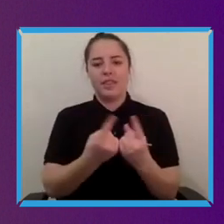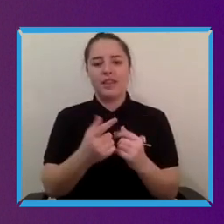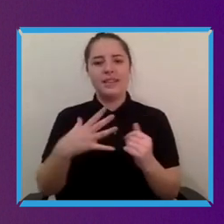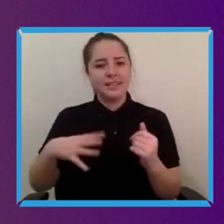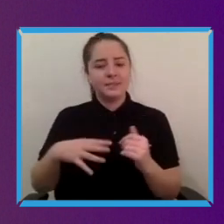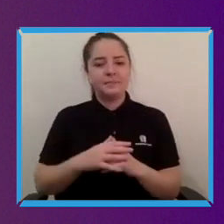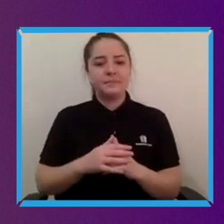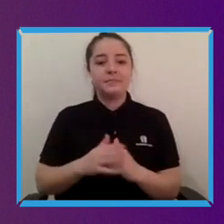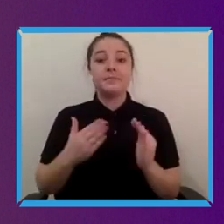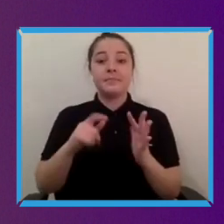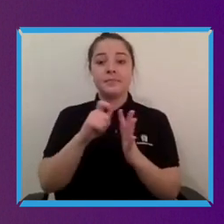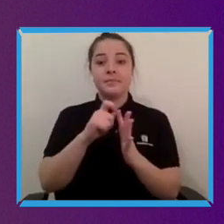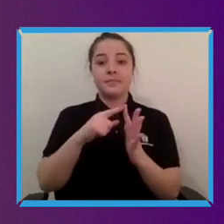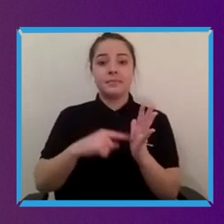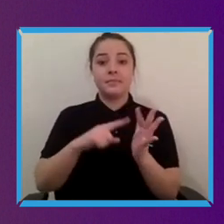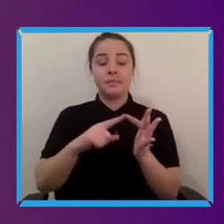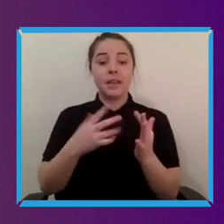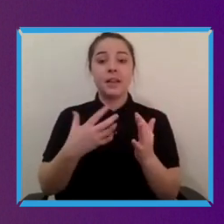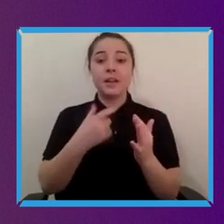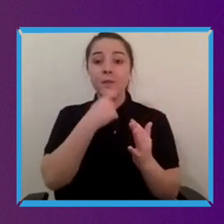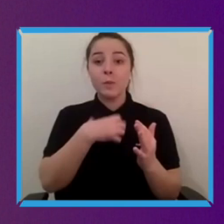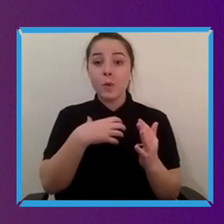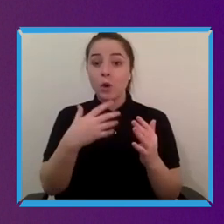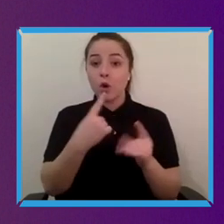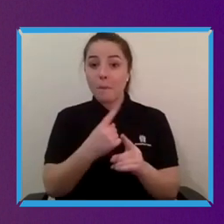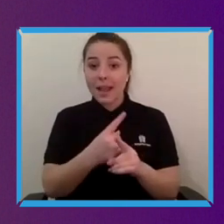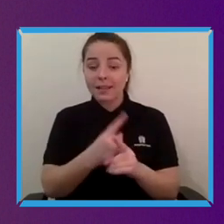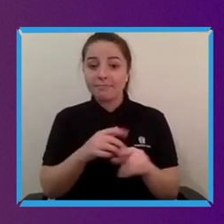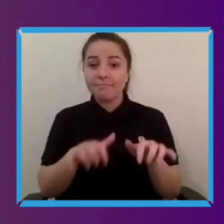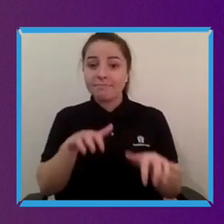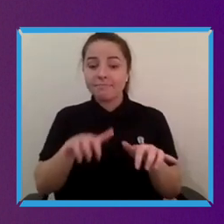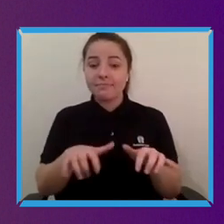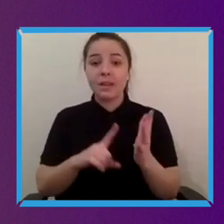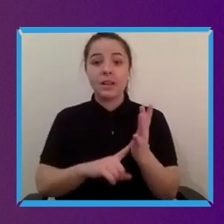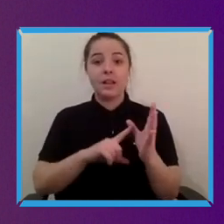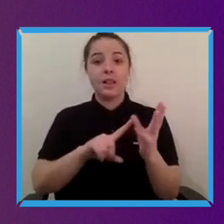through just during this last one. Laura just saying the value to the